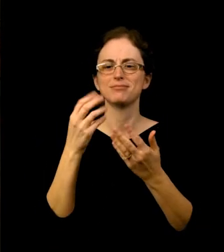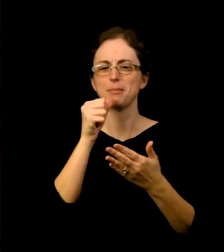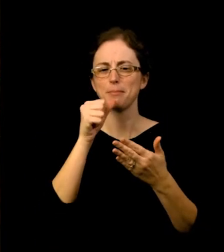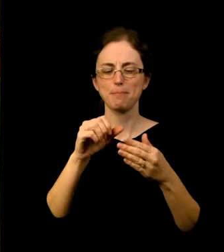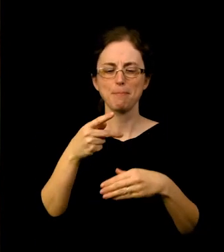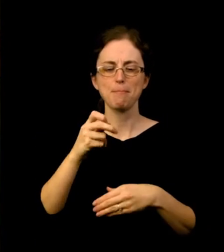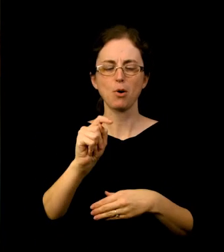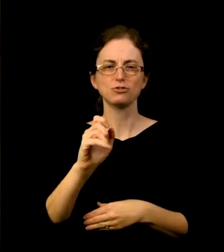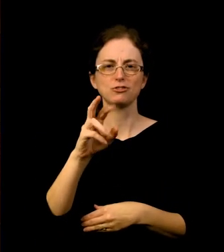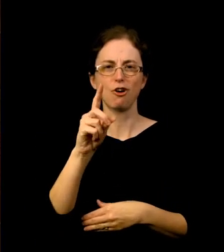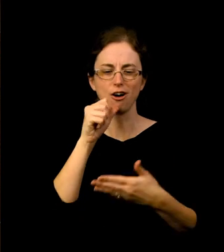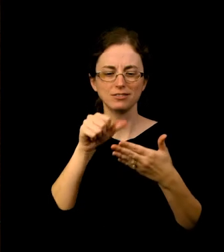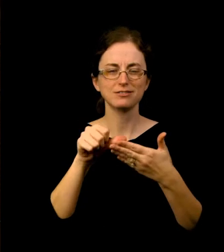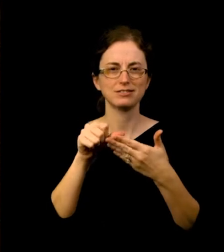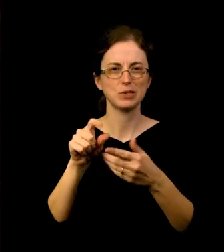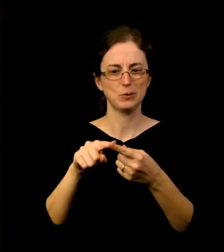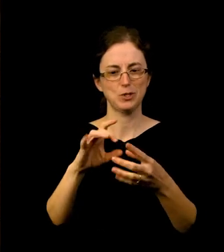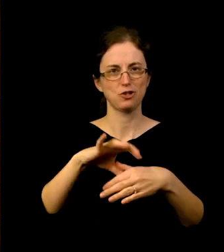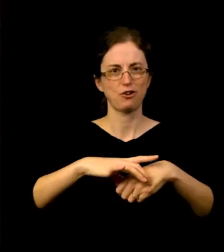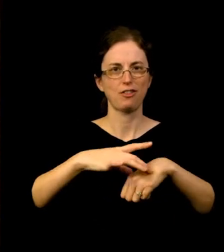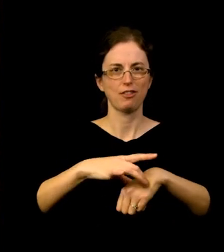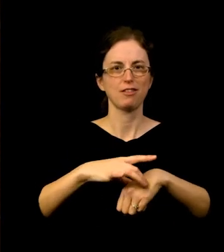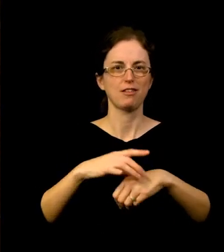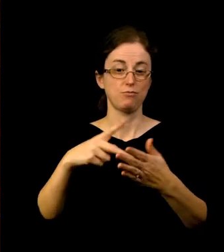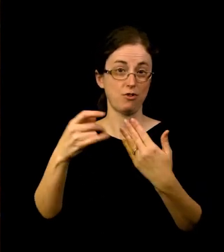where students created artwork on one side of a postcard,